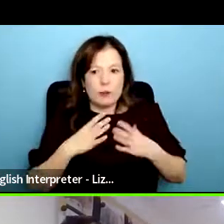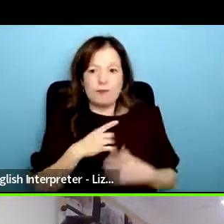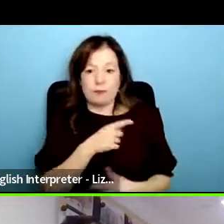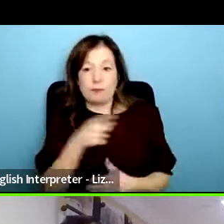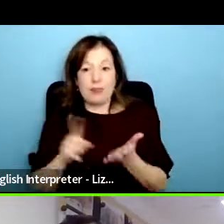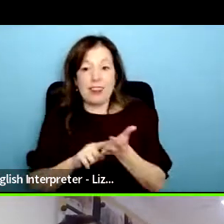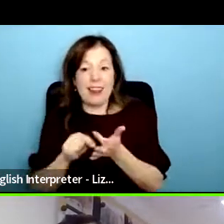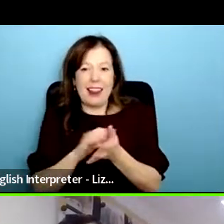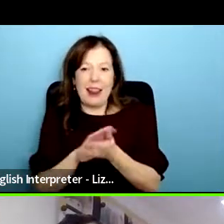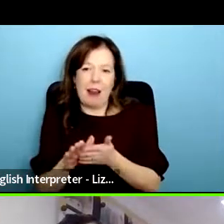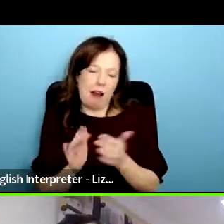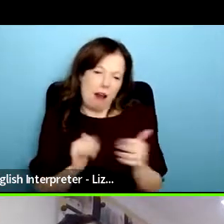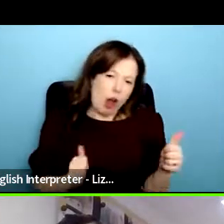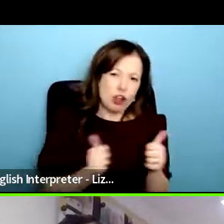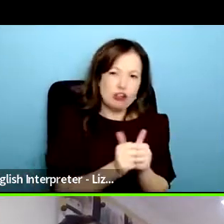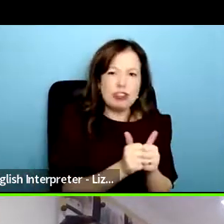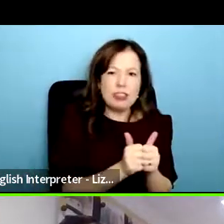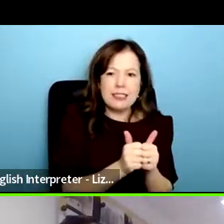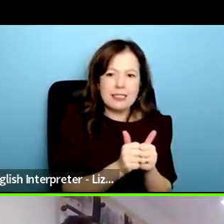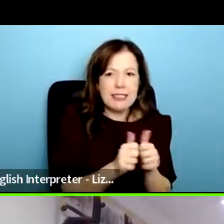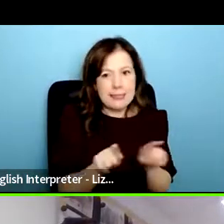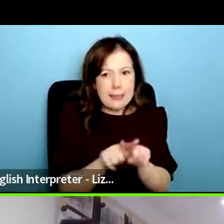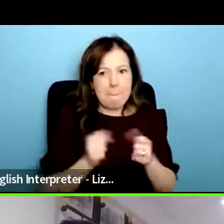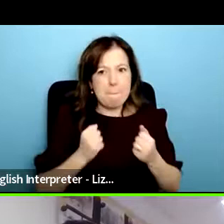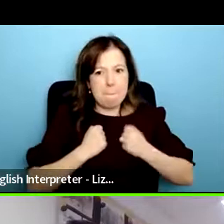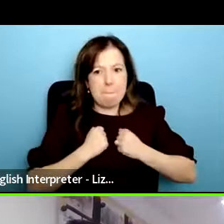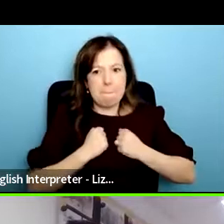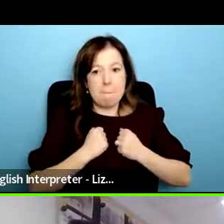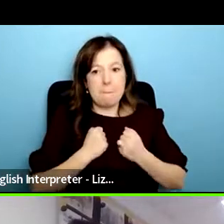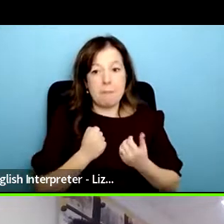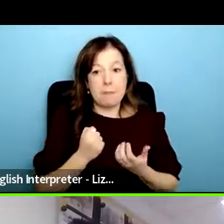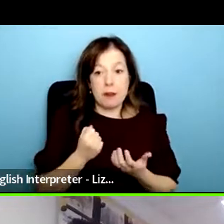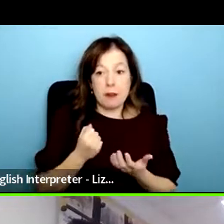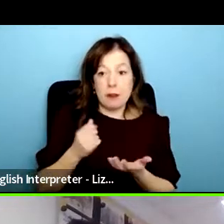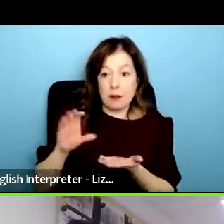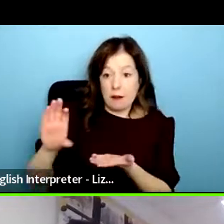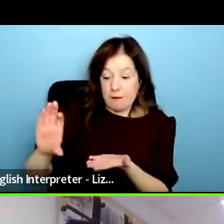agree and that's what we do because for some funding that we get obviously we just get funding